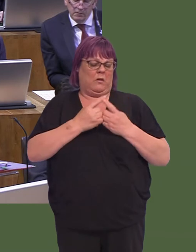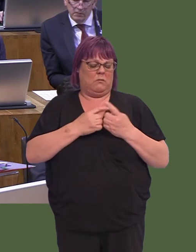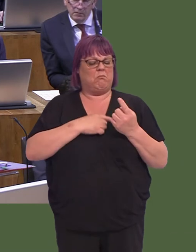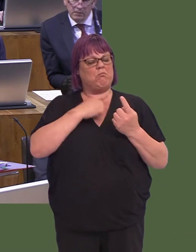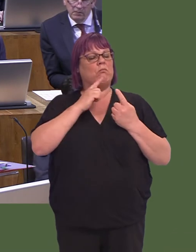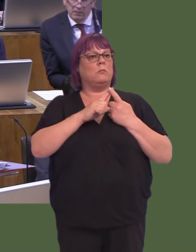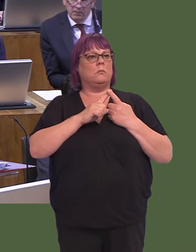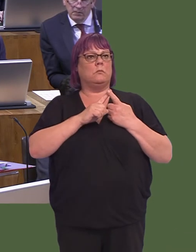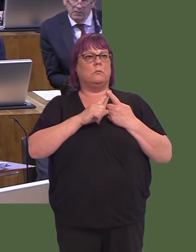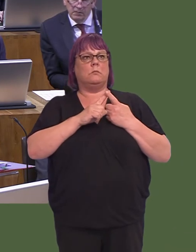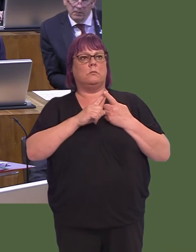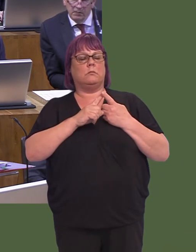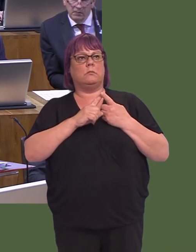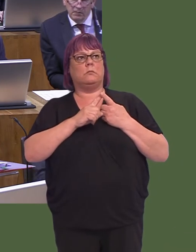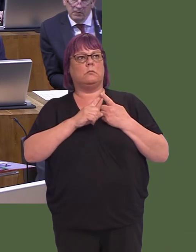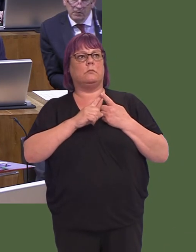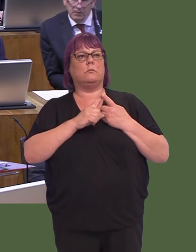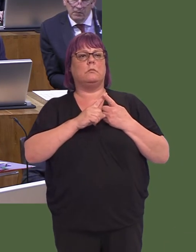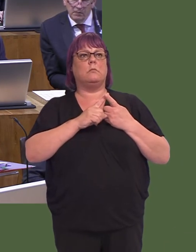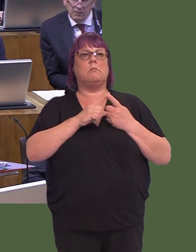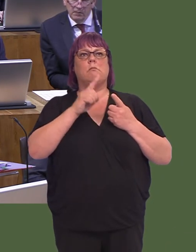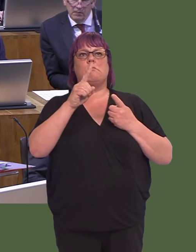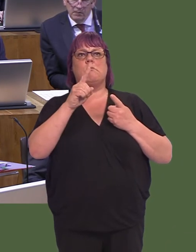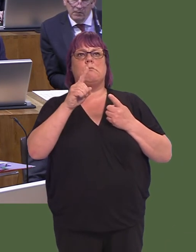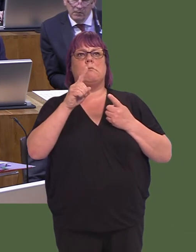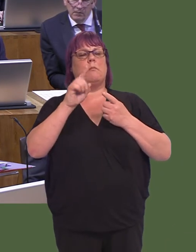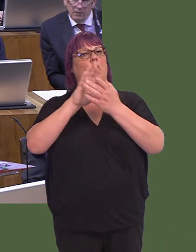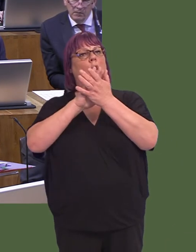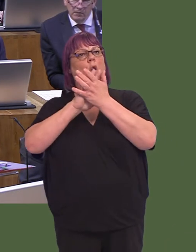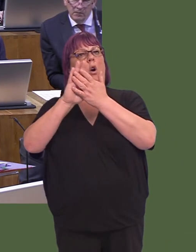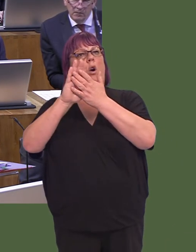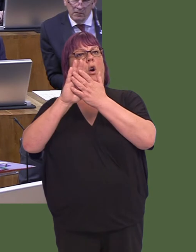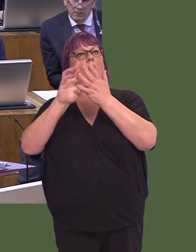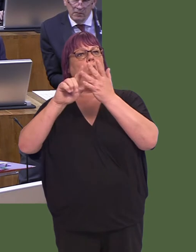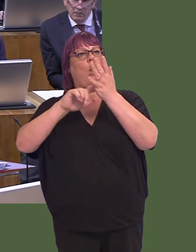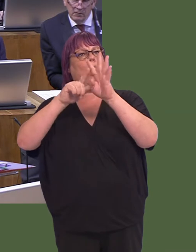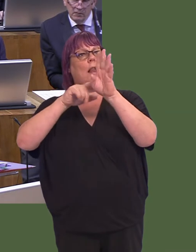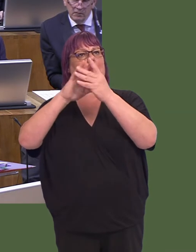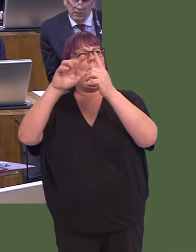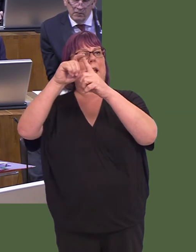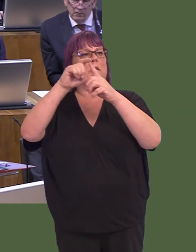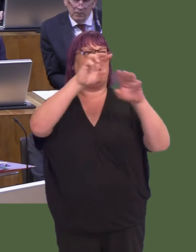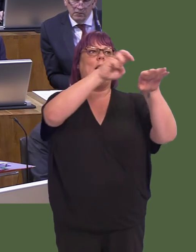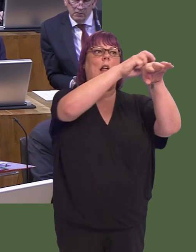Firstly, we donít know exactly what the relationship will be between Holyhead and Ireland.